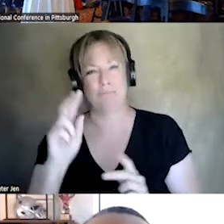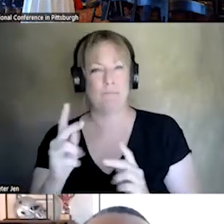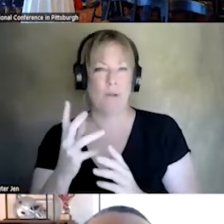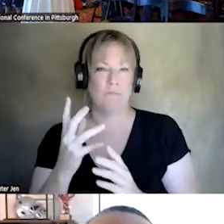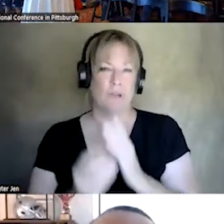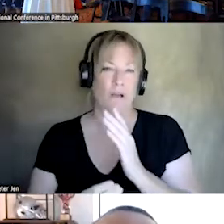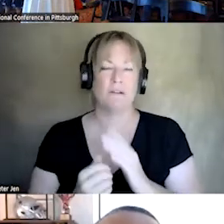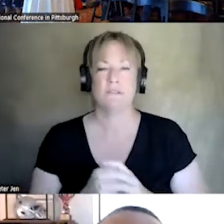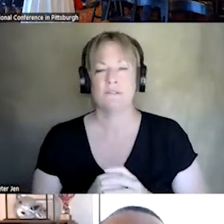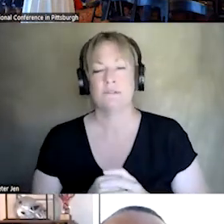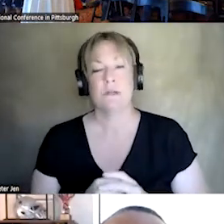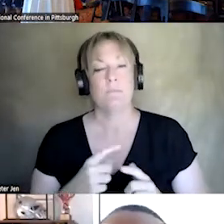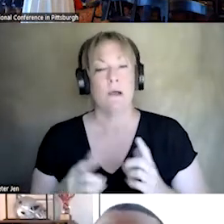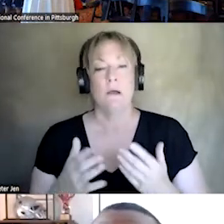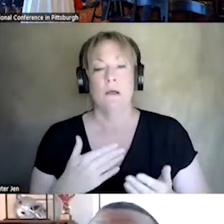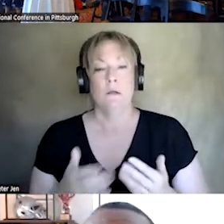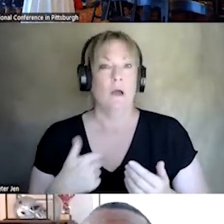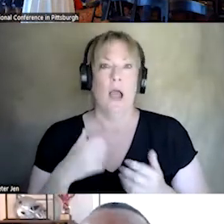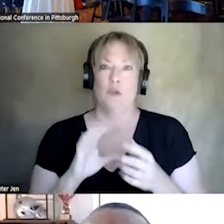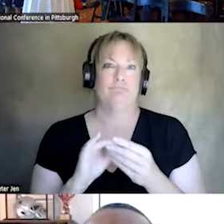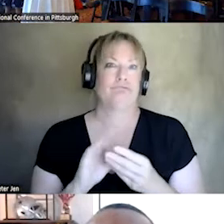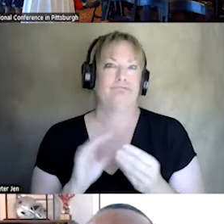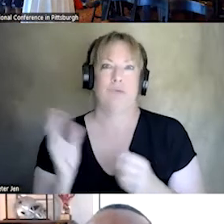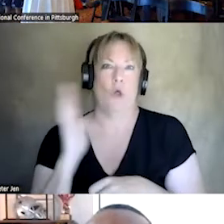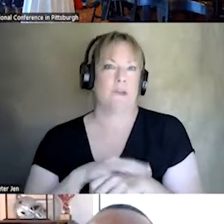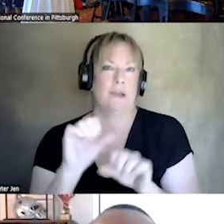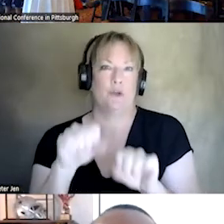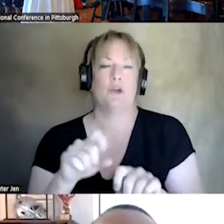AT ANY RATE THOUGH I WILL, I COULD TALK TO YOU ABOUT THIS ALL DAY. I WANT TO GET OUR